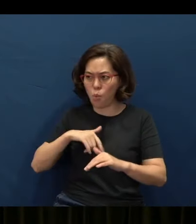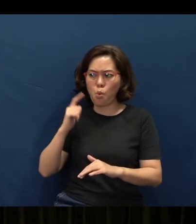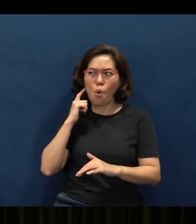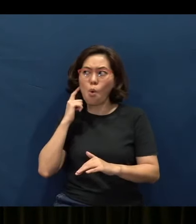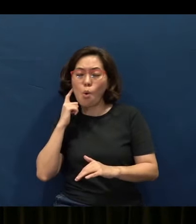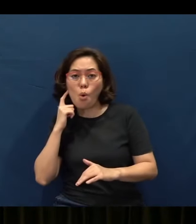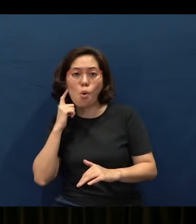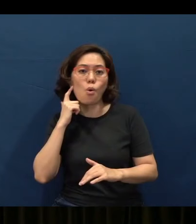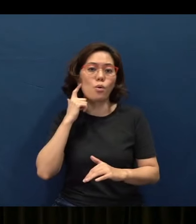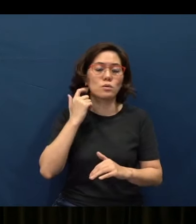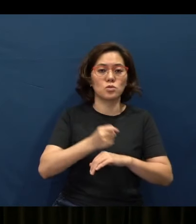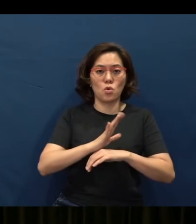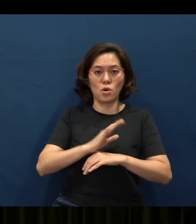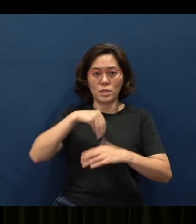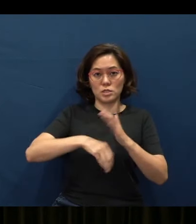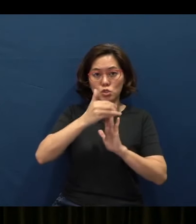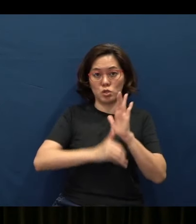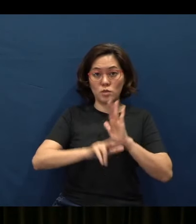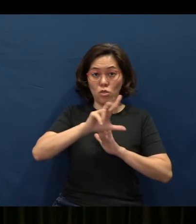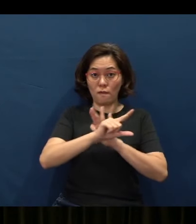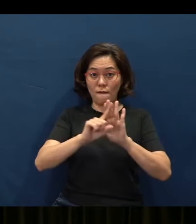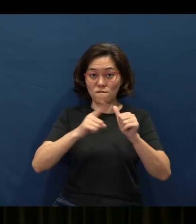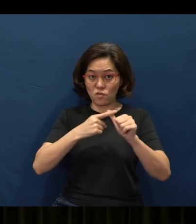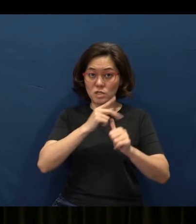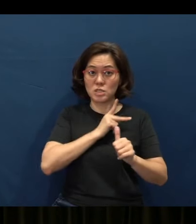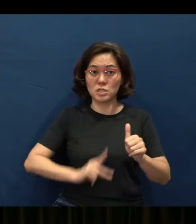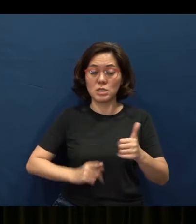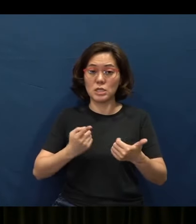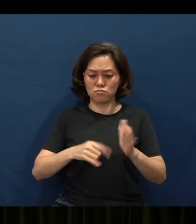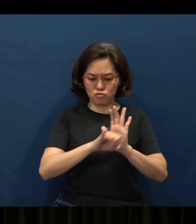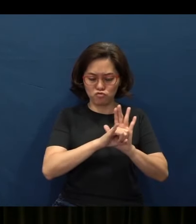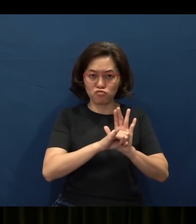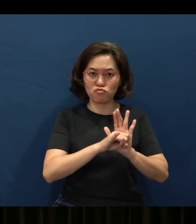Now, earlier on in chapter 3 of 1 Kings, he identifies the source of his wisdom.